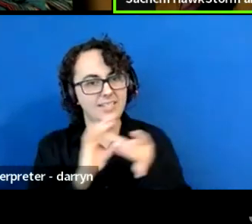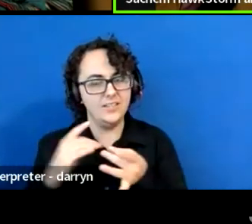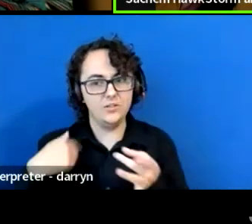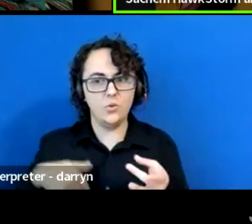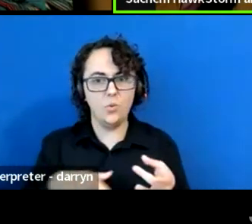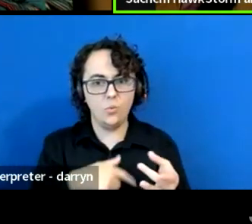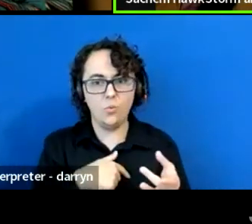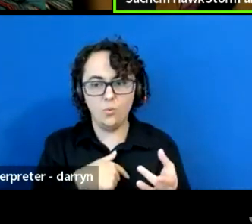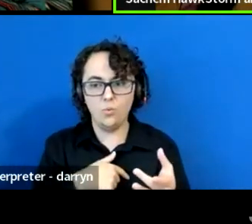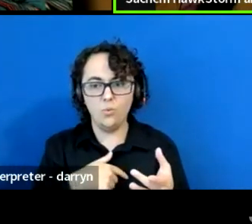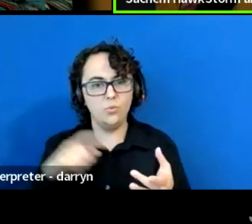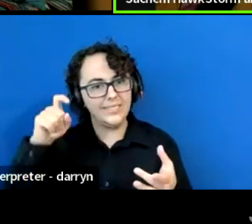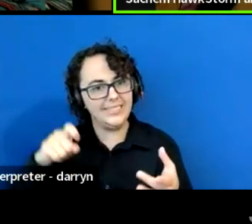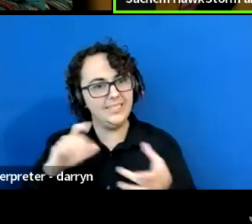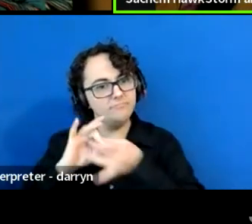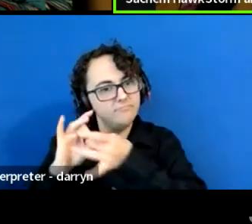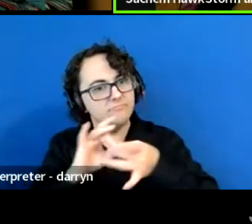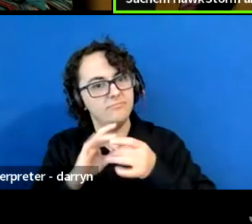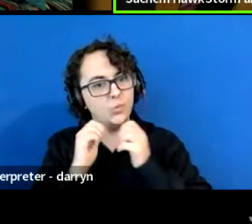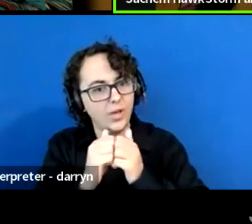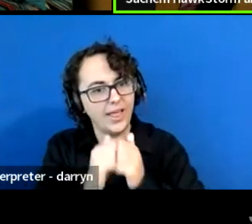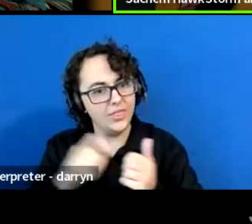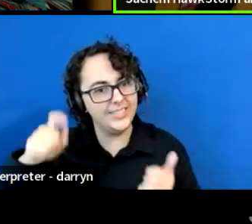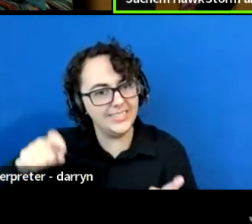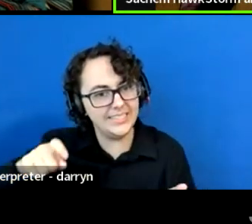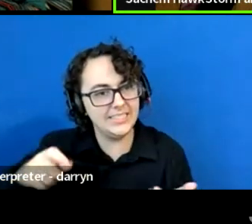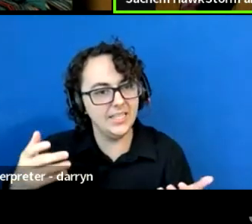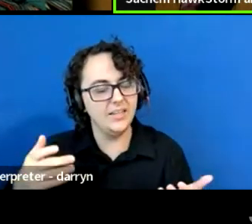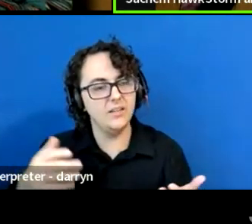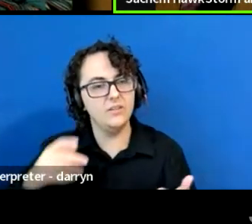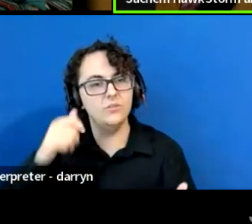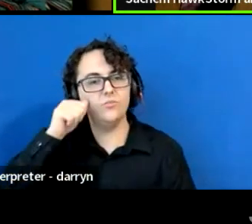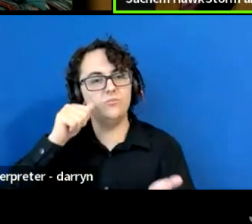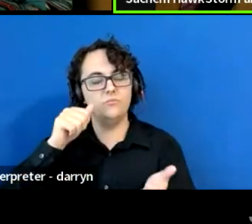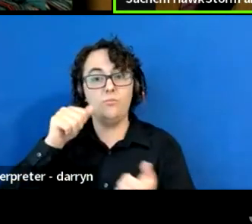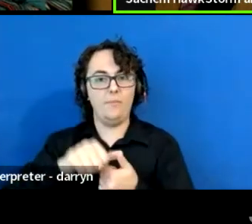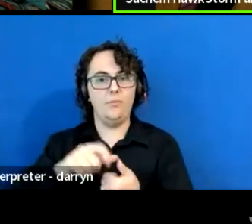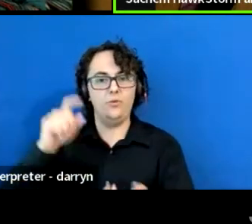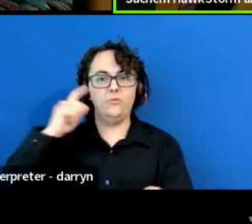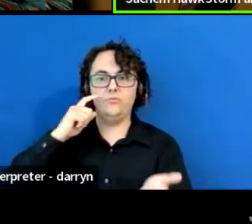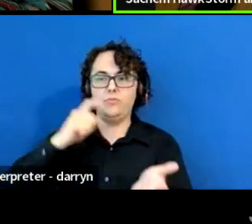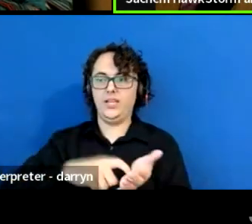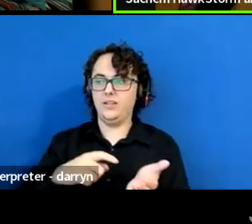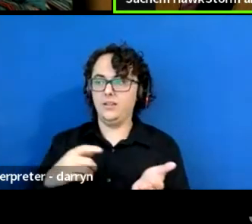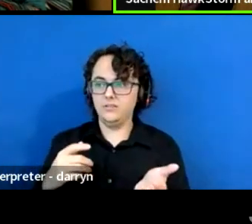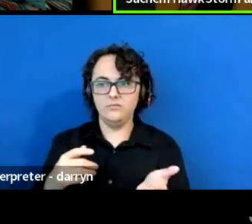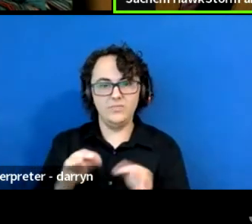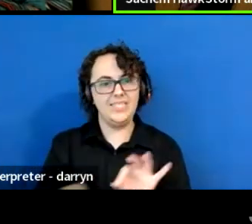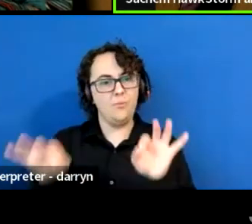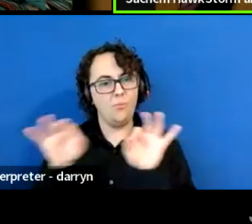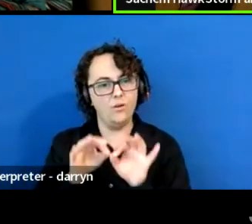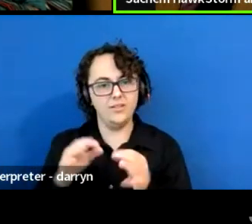So we need to understand how important it is to tell our history and be living in reciprocity